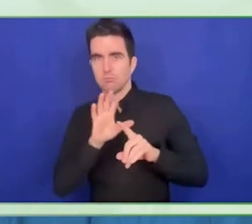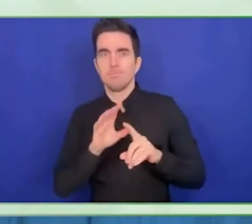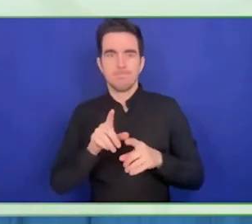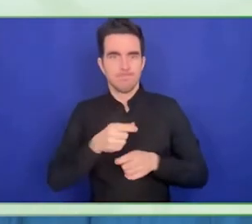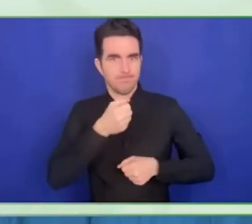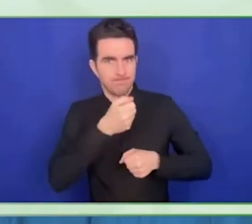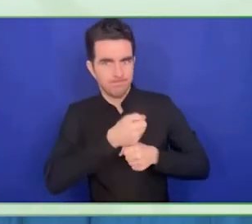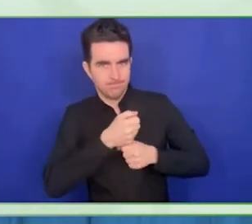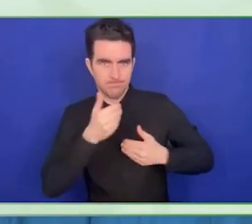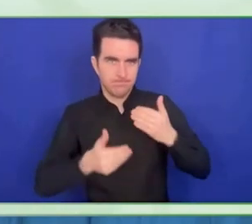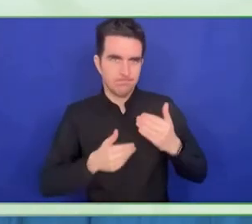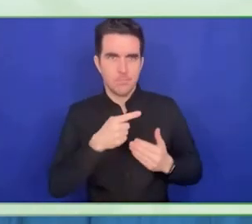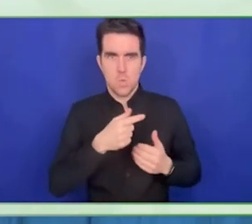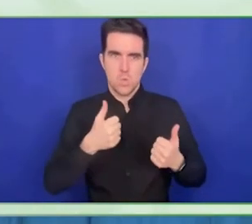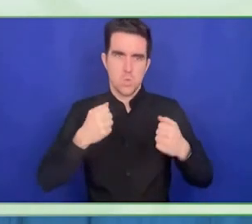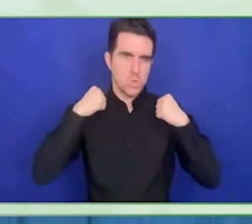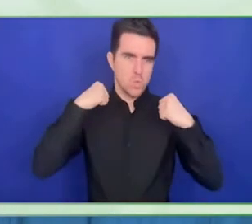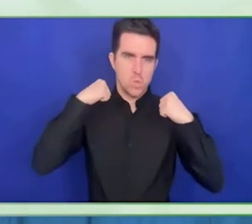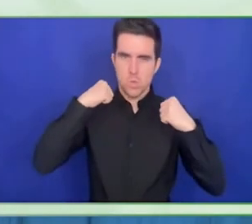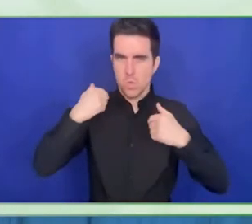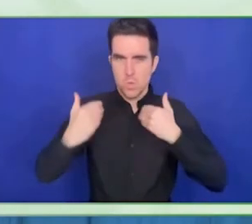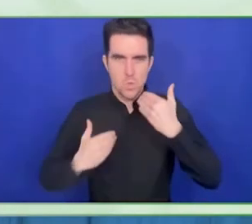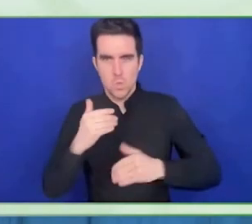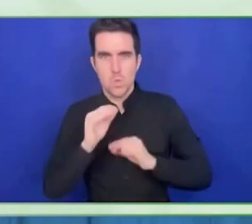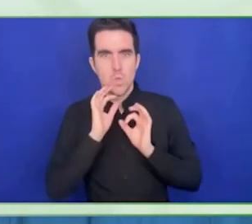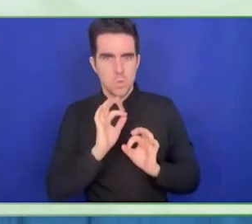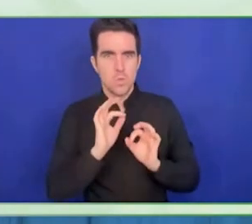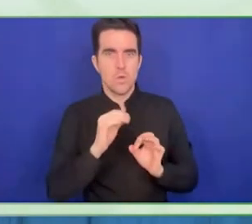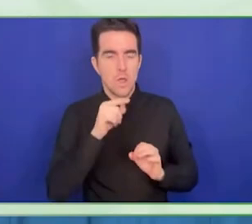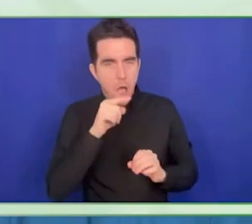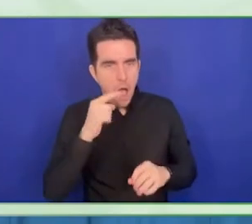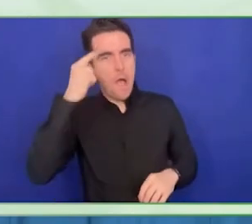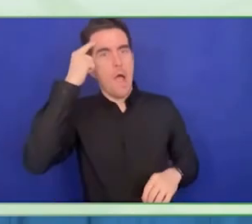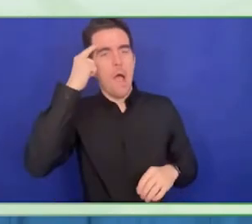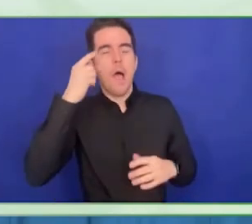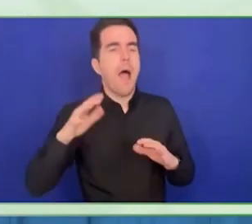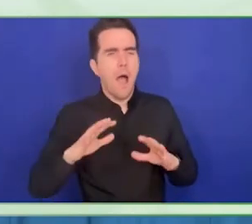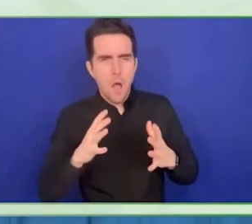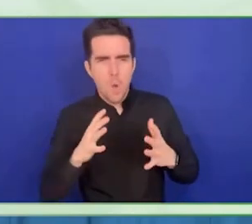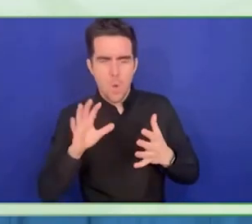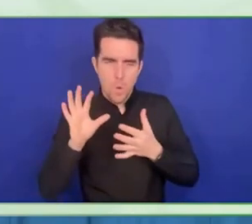The first one is in terms of the problem, we work with a group in